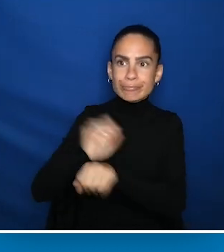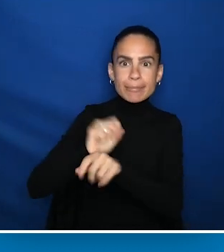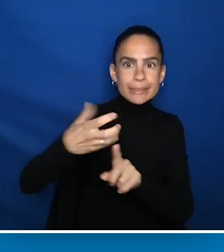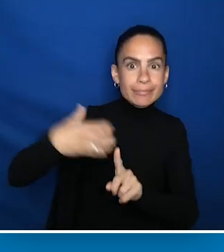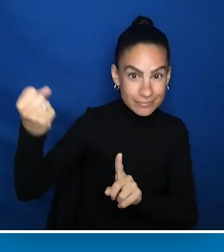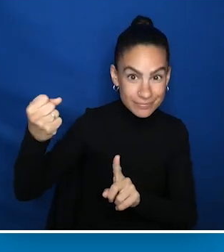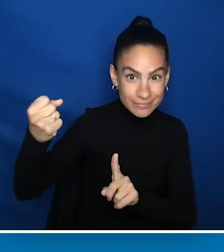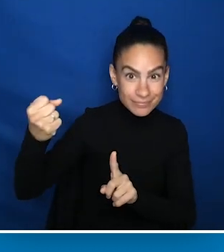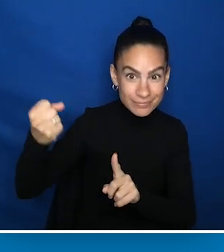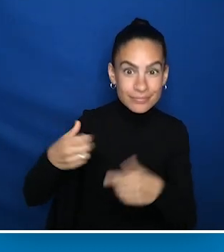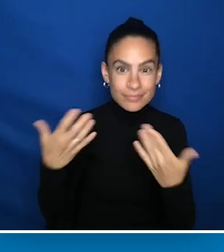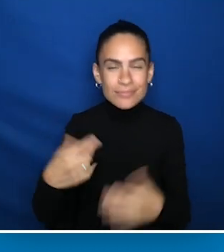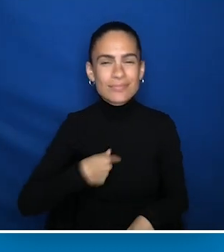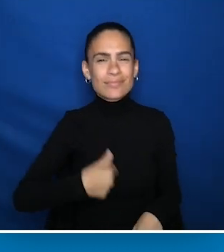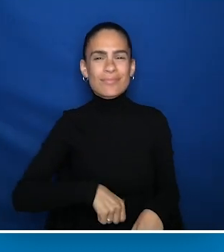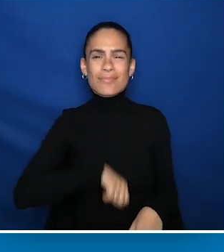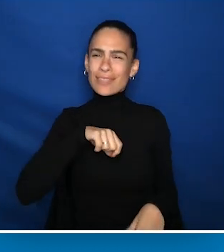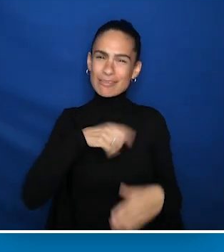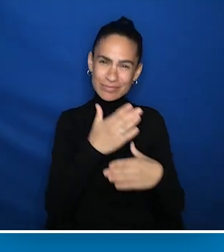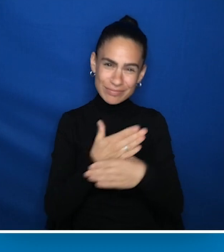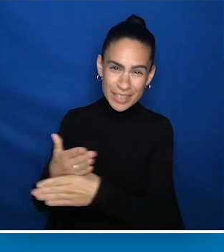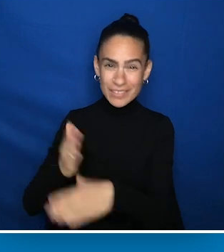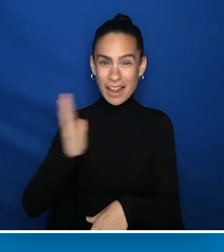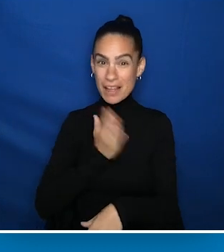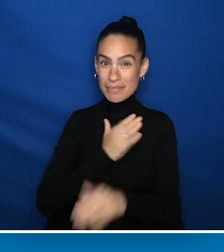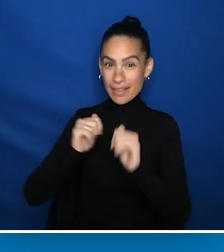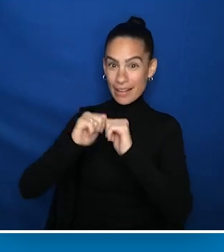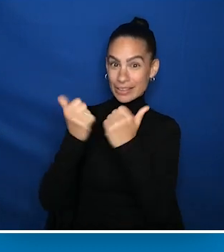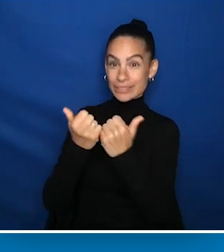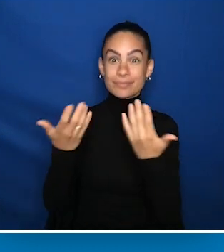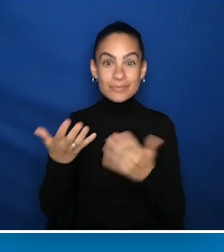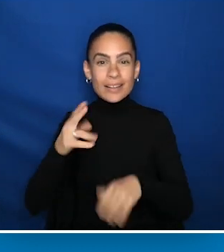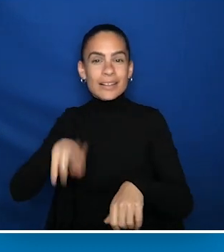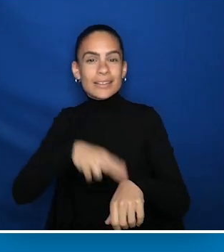Now, I'm proud to share with you that our agency, the National Council on Disability, recently